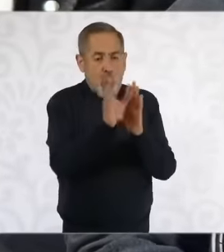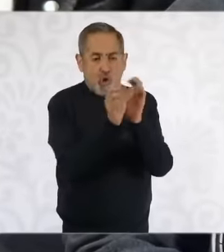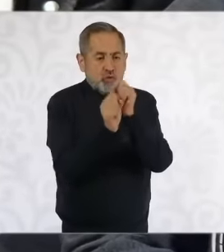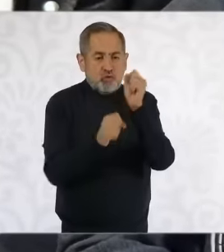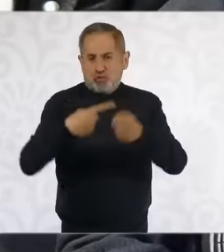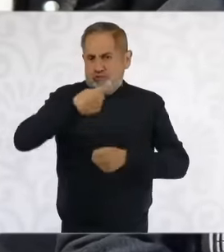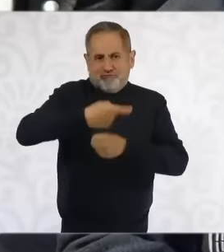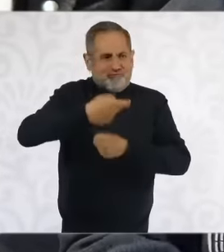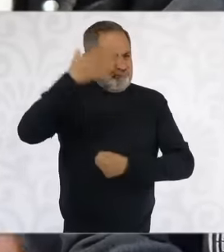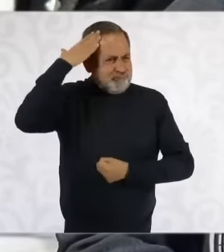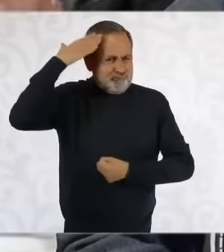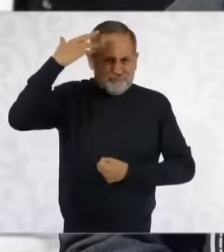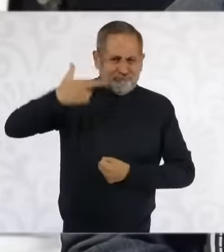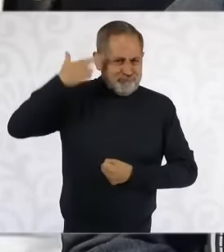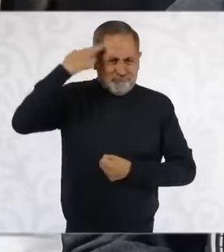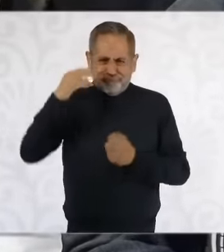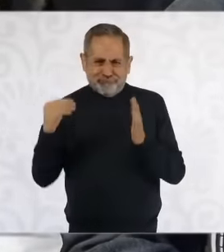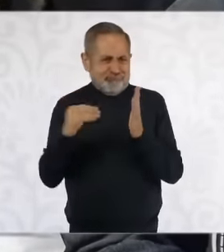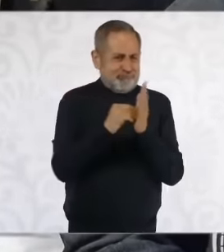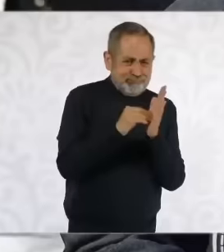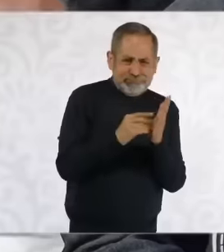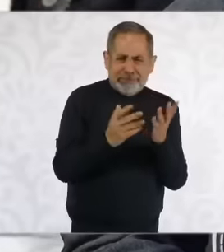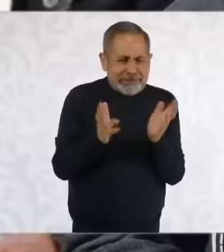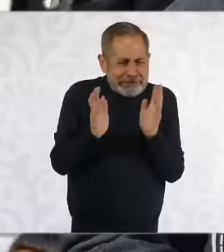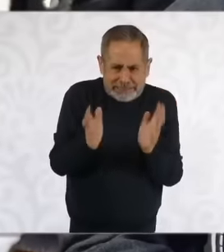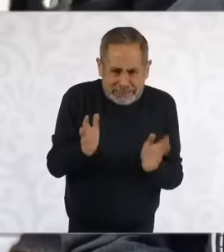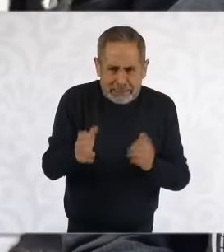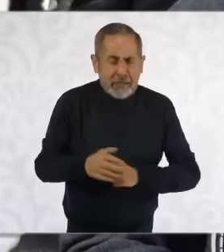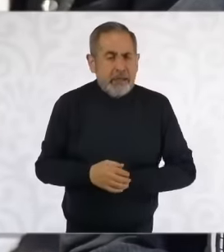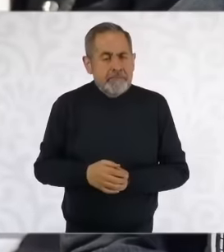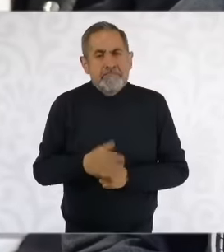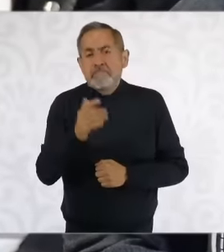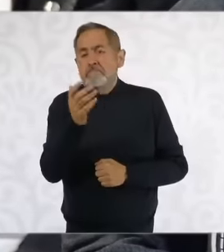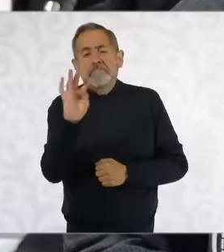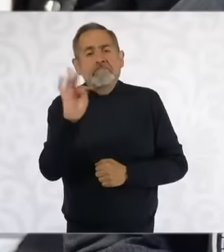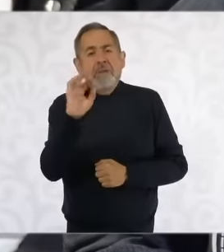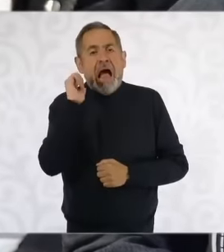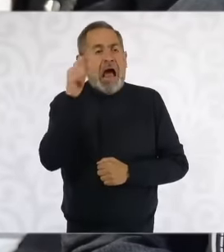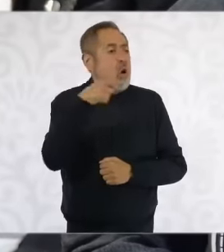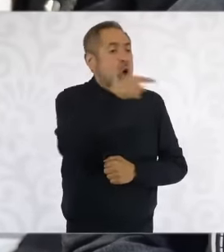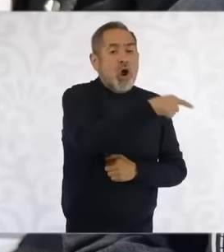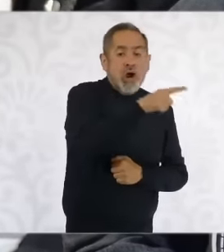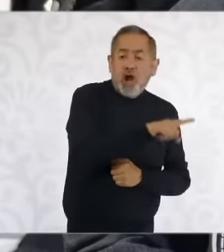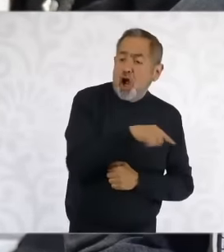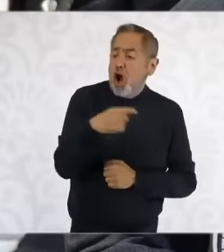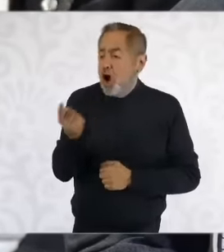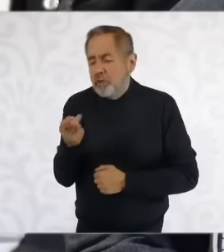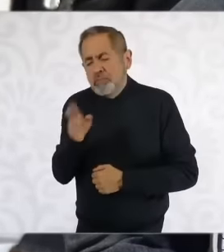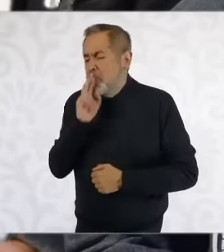constitutional Eh it will already have a delayed route if the court decides to change some modifications